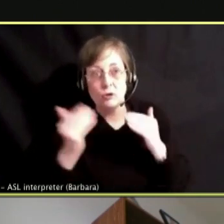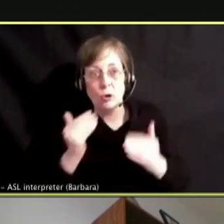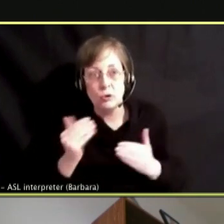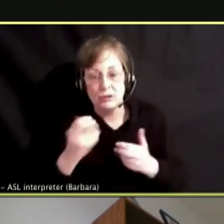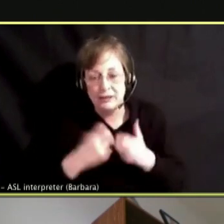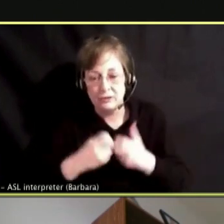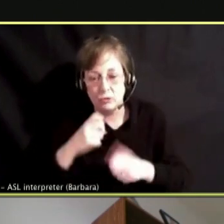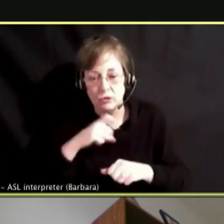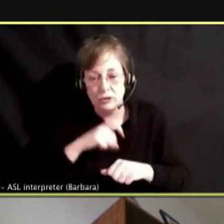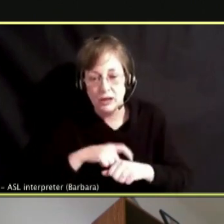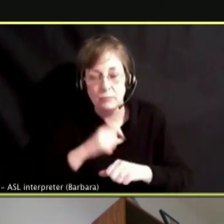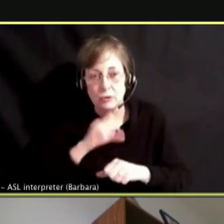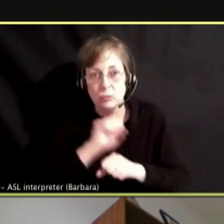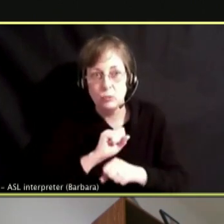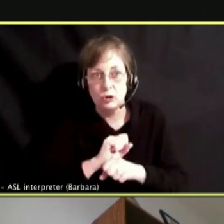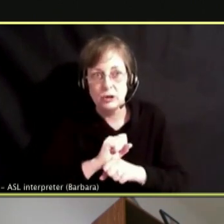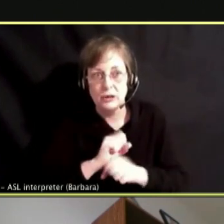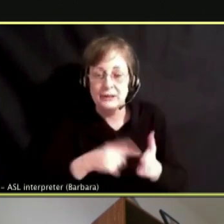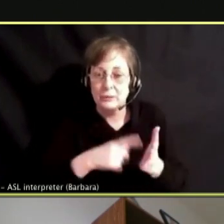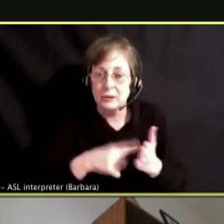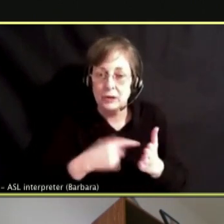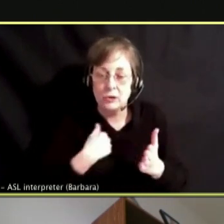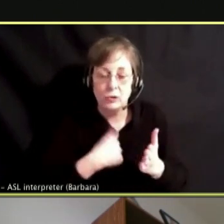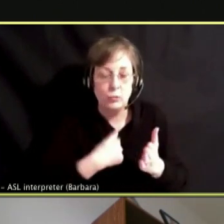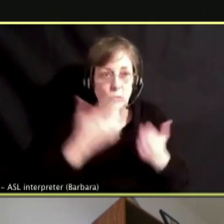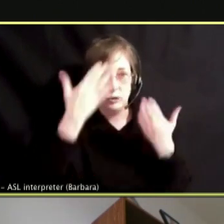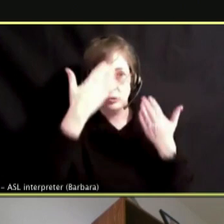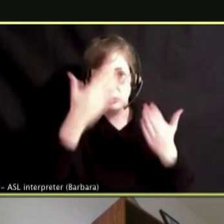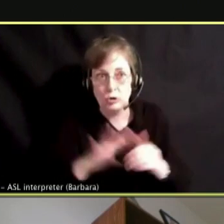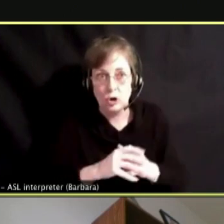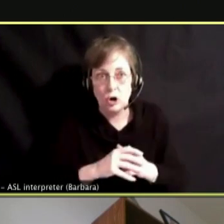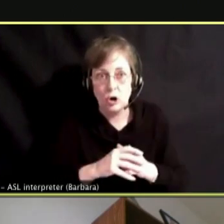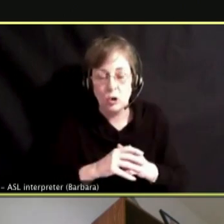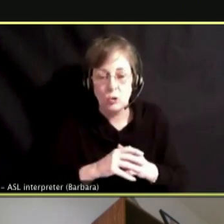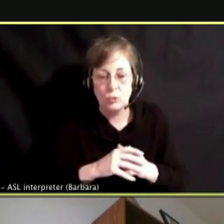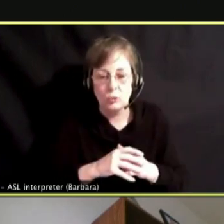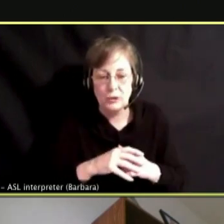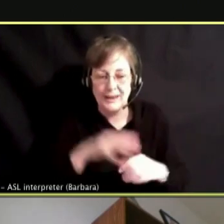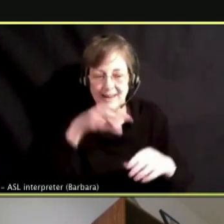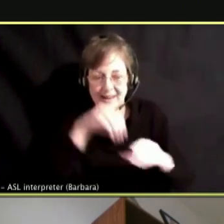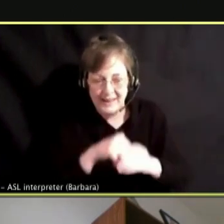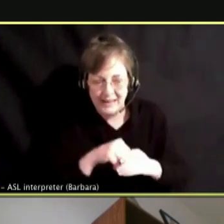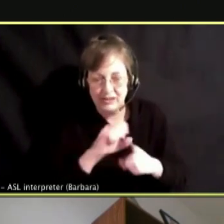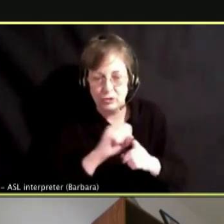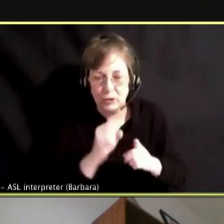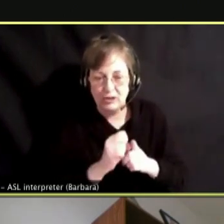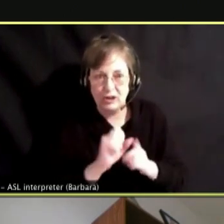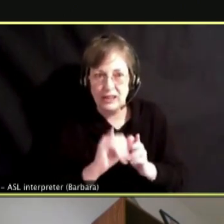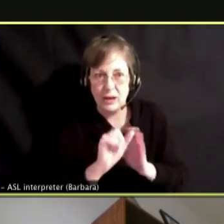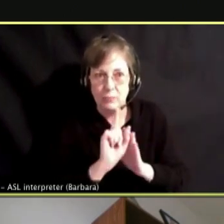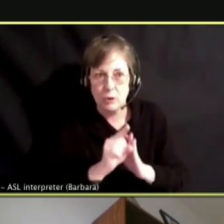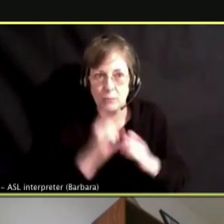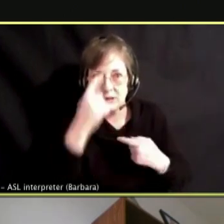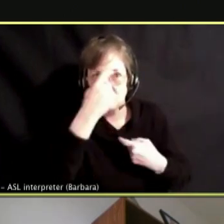WE DON'T ALWAYS KNOW WE ARE IN THE TRAUMA. WE DON'T KNOW WE ARE IN THE THICK OF THE STORM BECAUSE WE ARE IN IT.